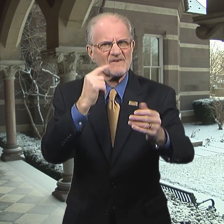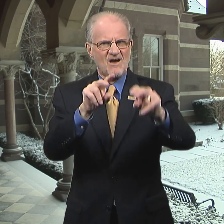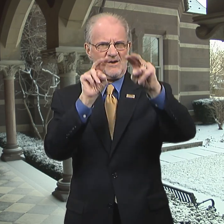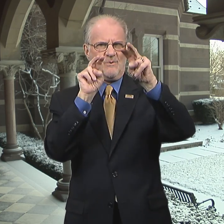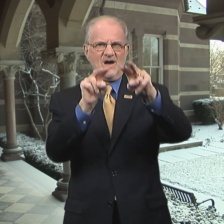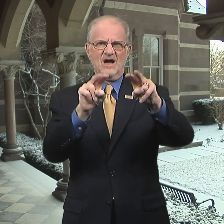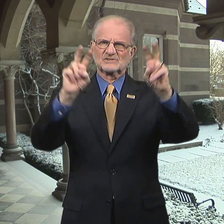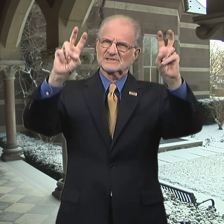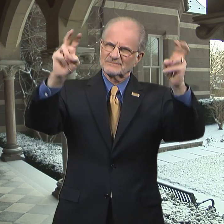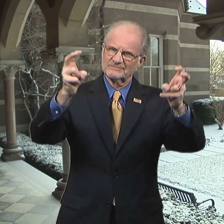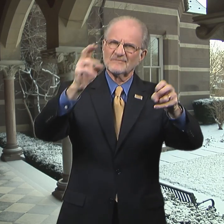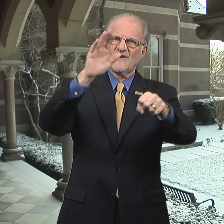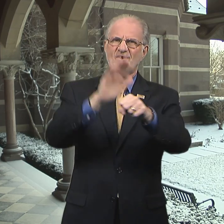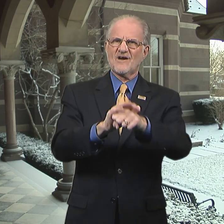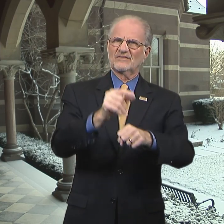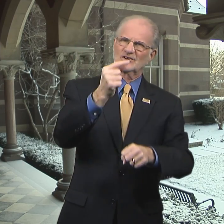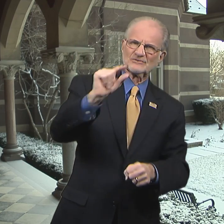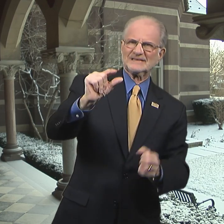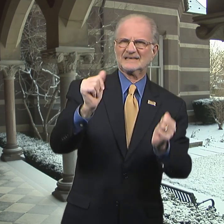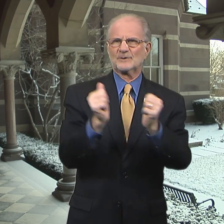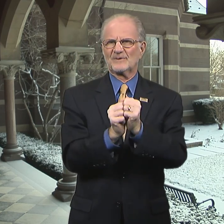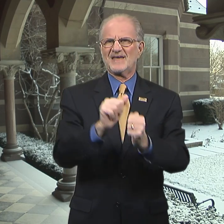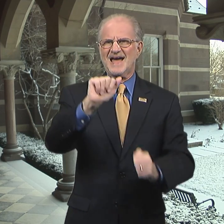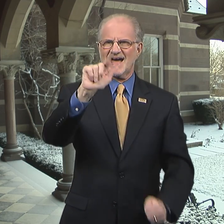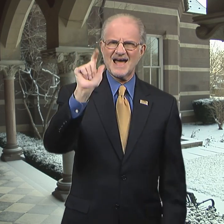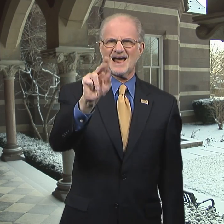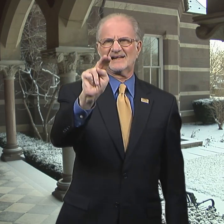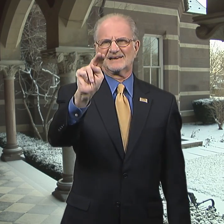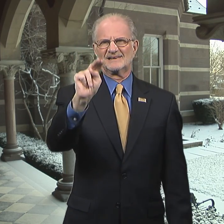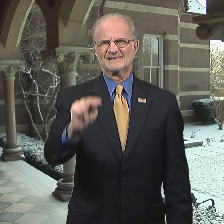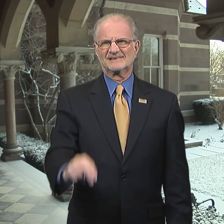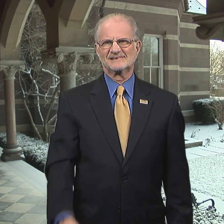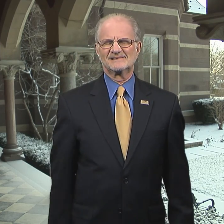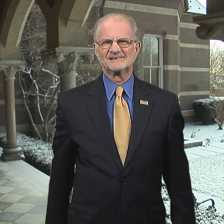Thank you for watching "On The Green with Alan!"